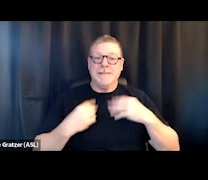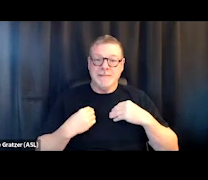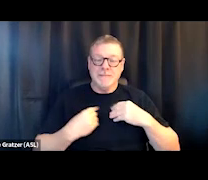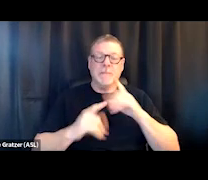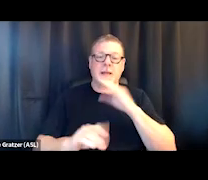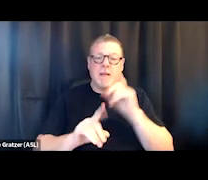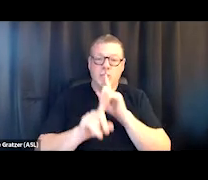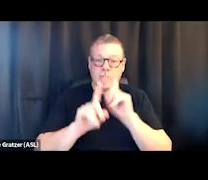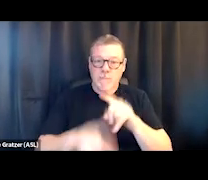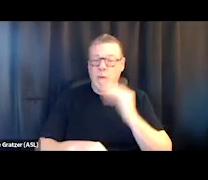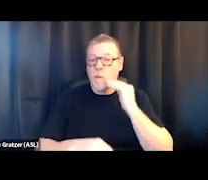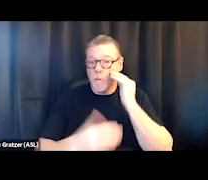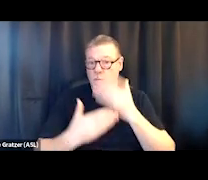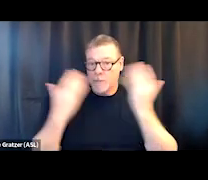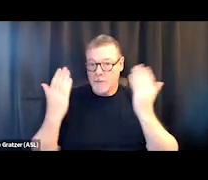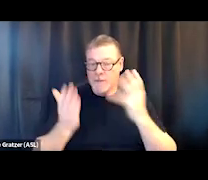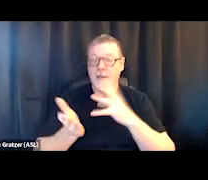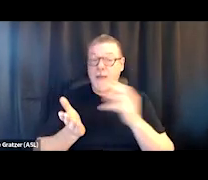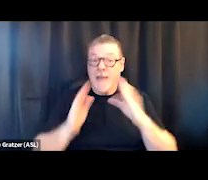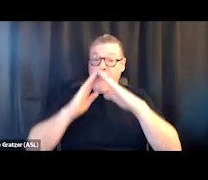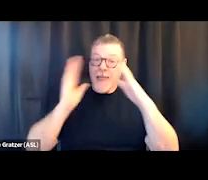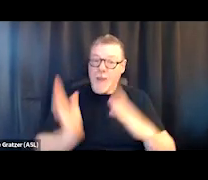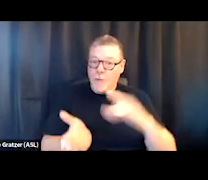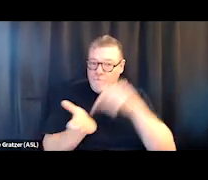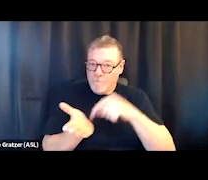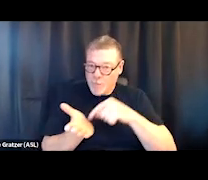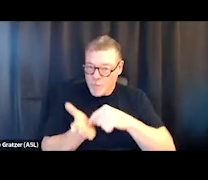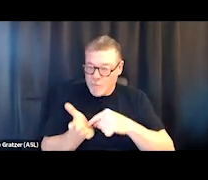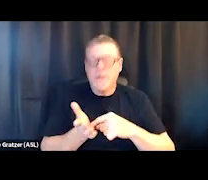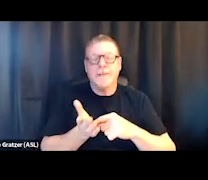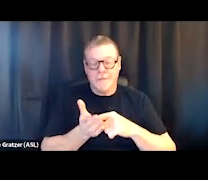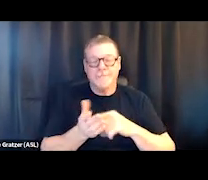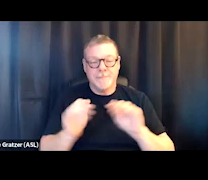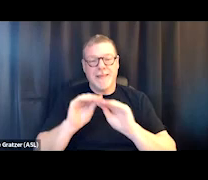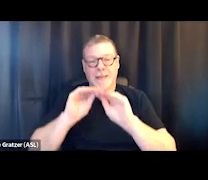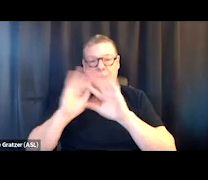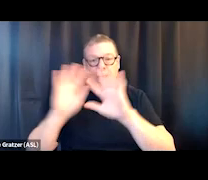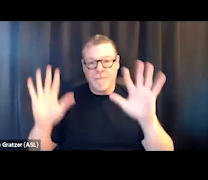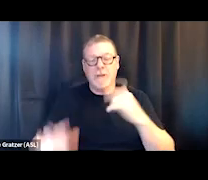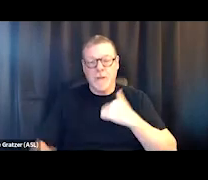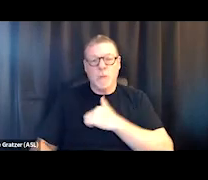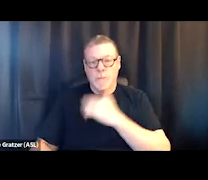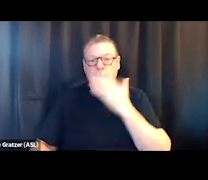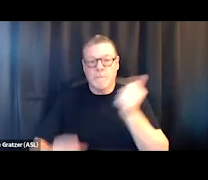to homelessness and affordable housing, it became really clear that we were in the best position